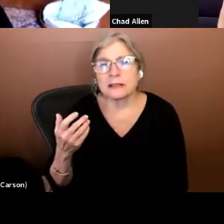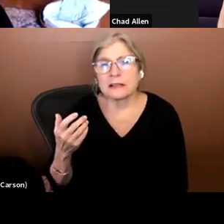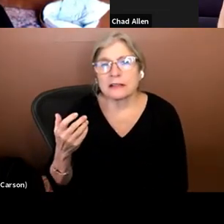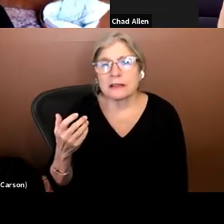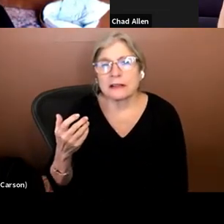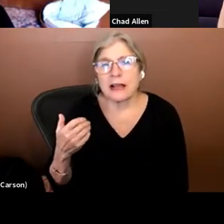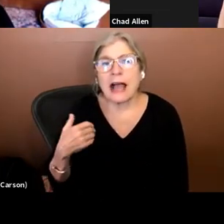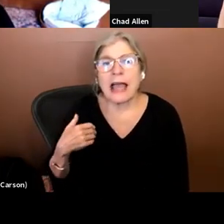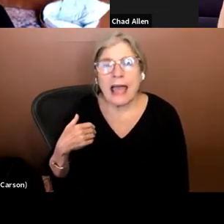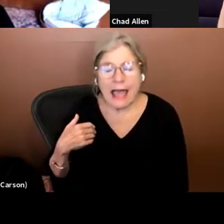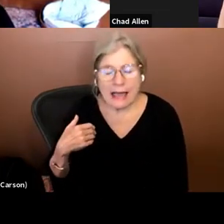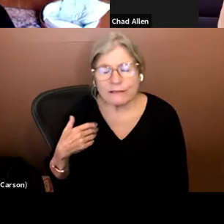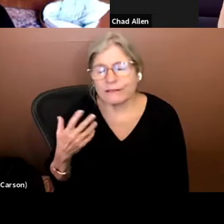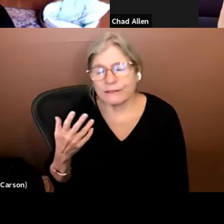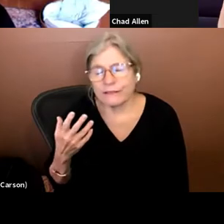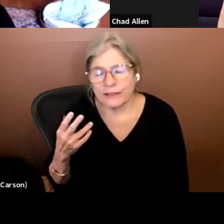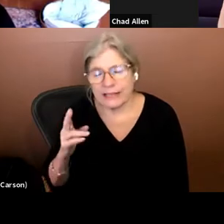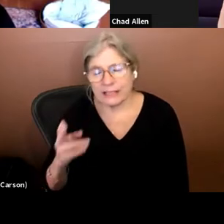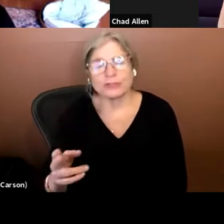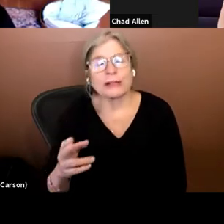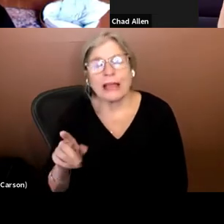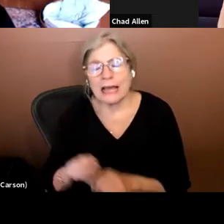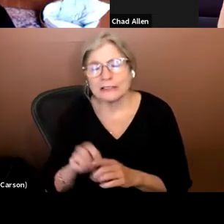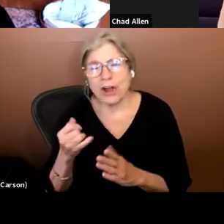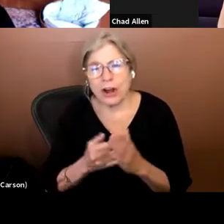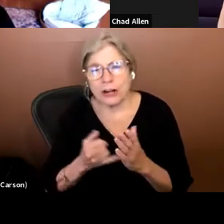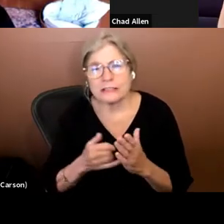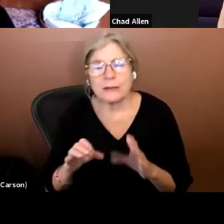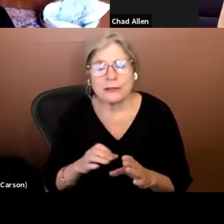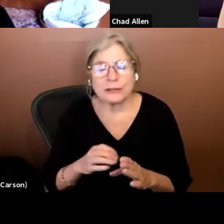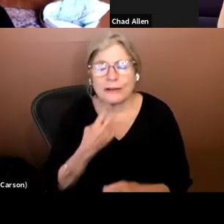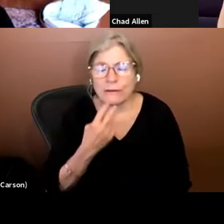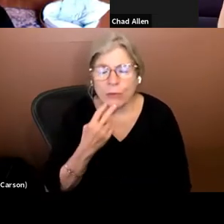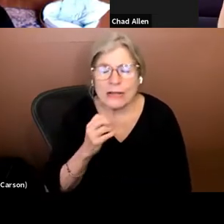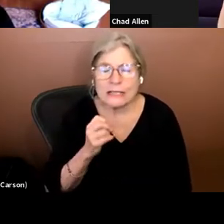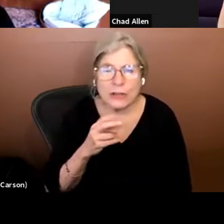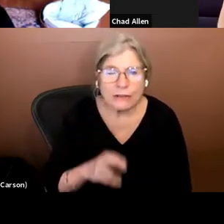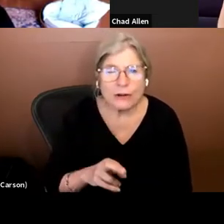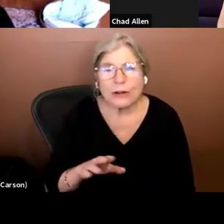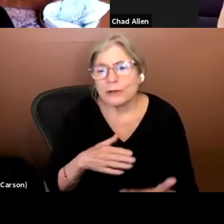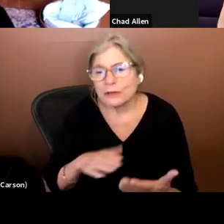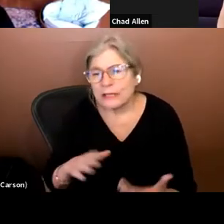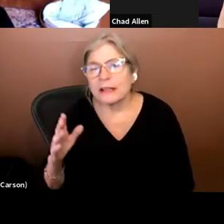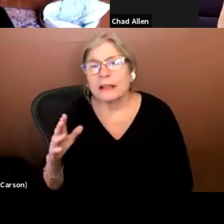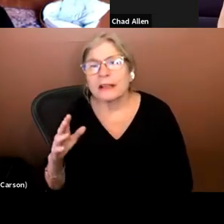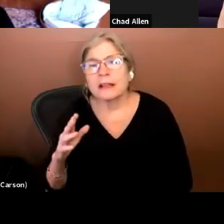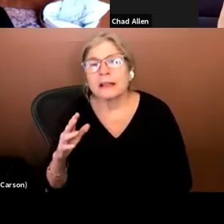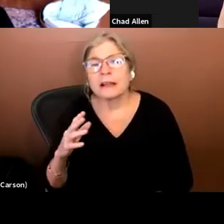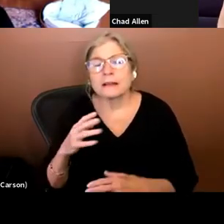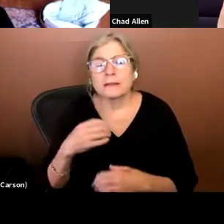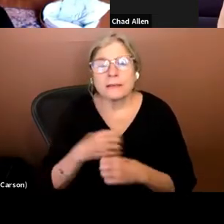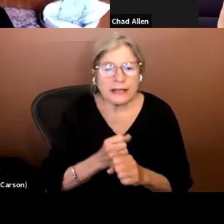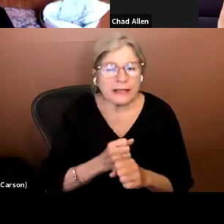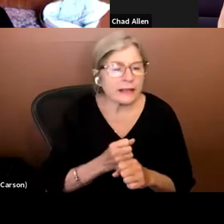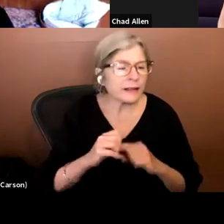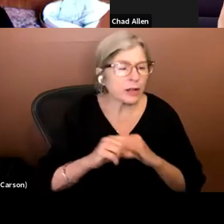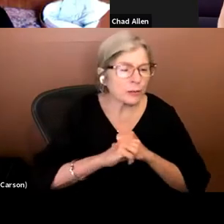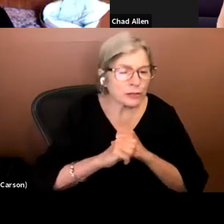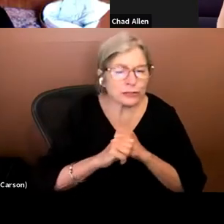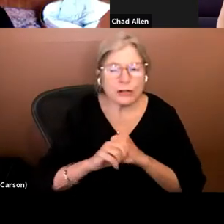artist in many ways acting voiceover and music, producing commercials, radio DJ and degree in